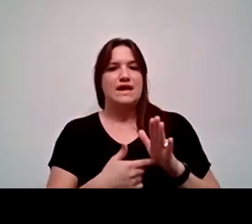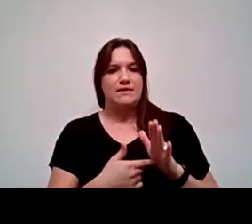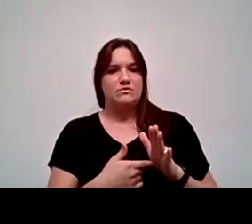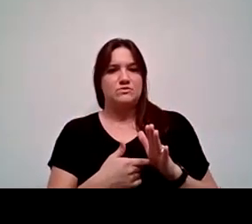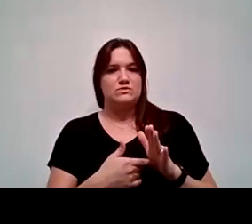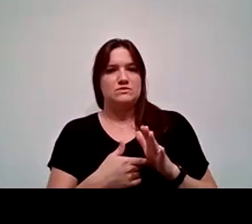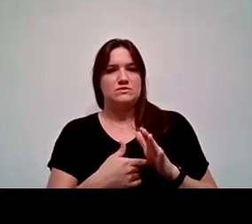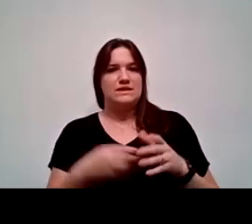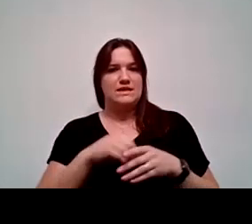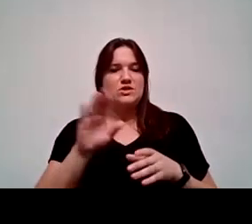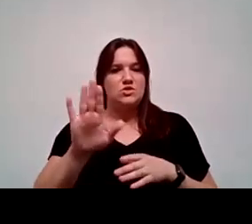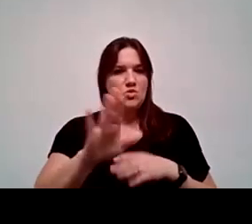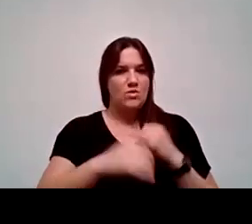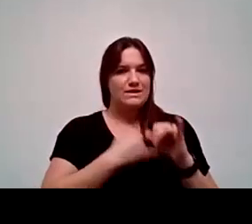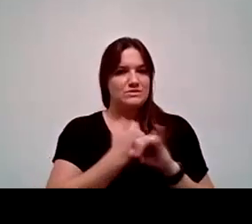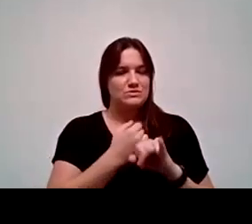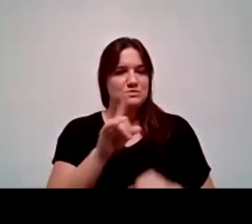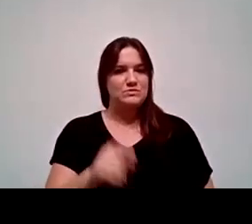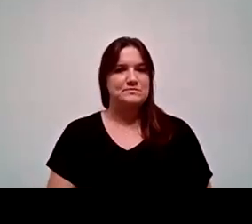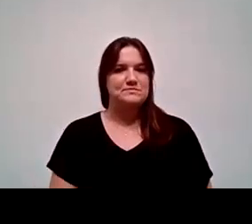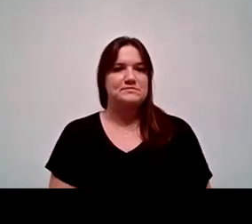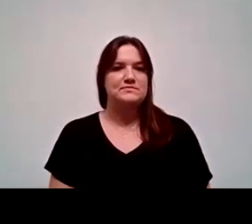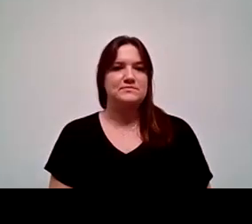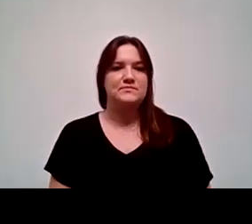within your institution?